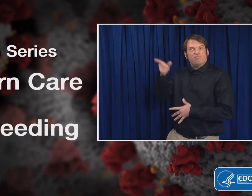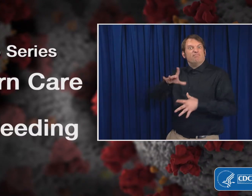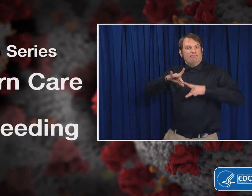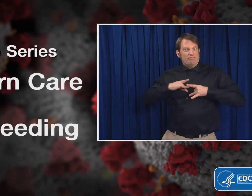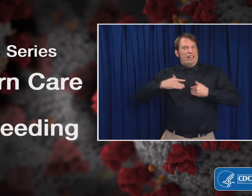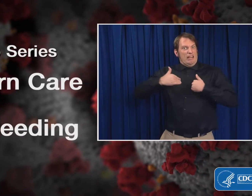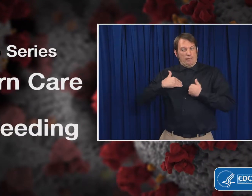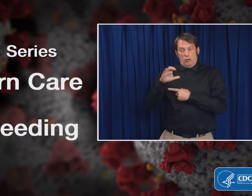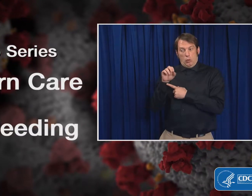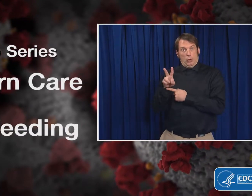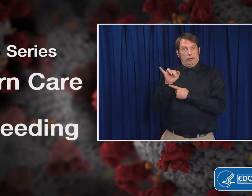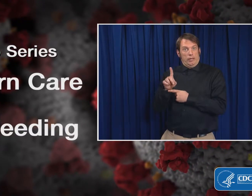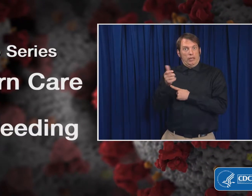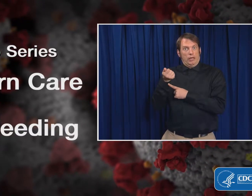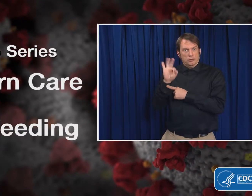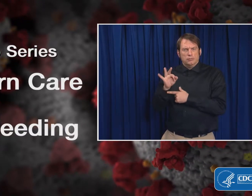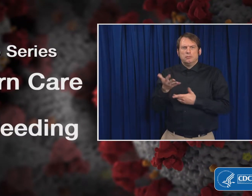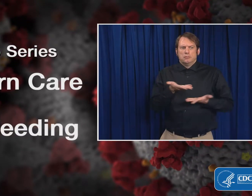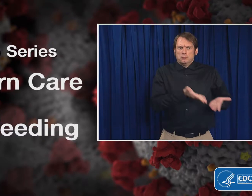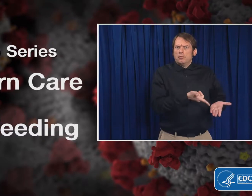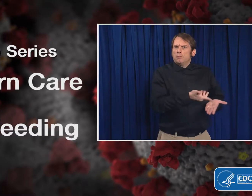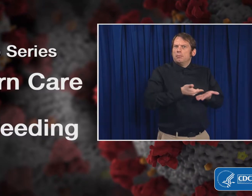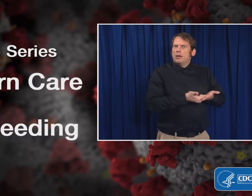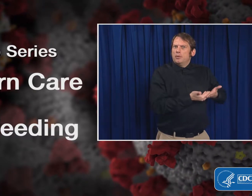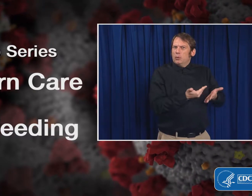Newborn Care and Breastfeeding.